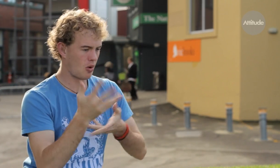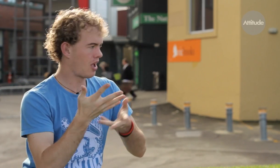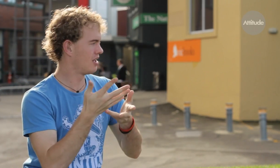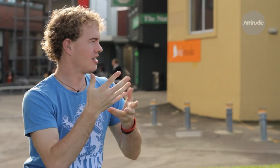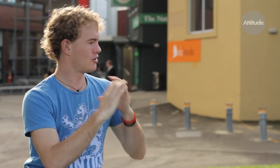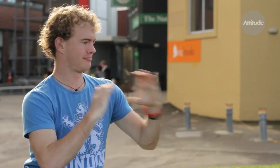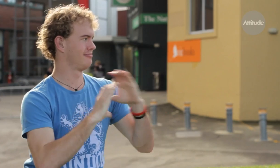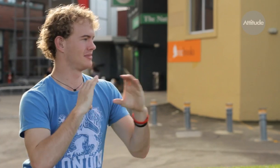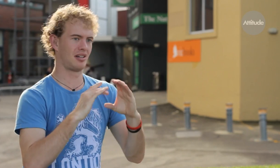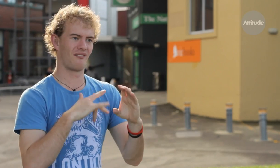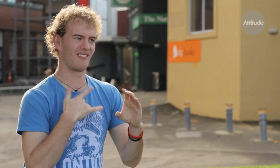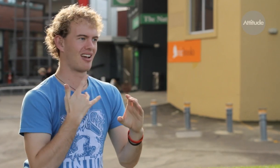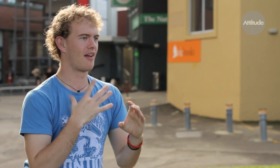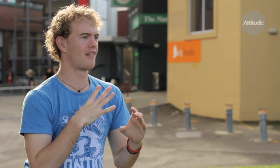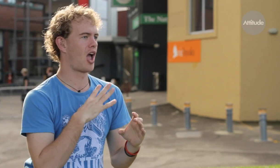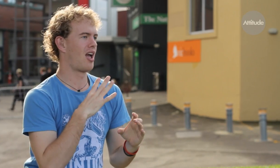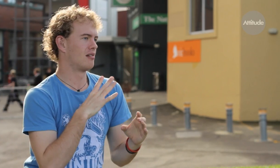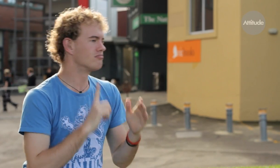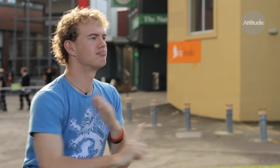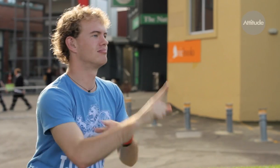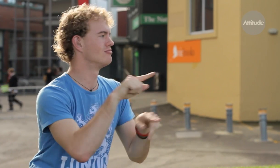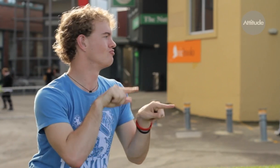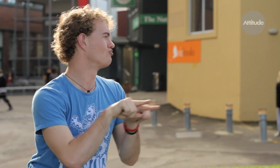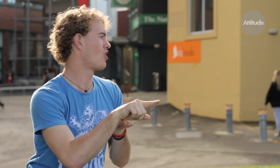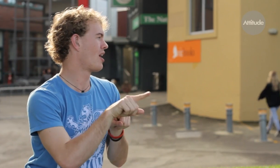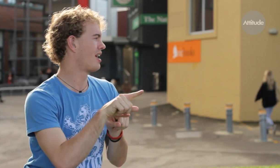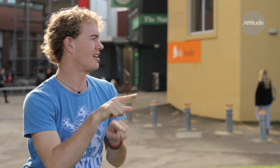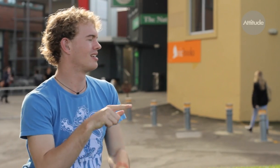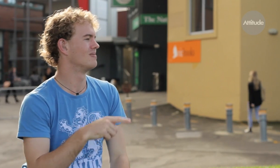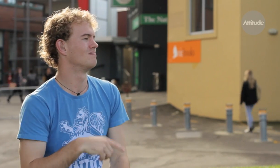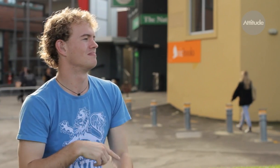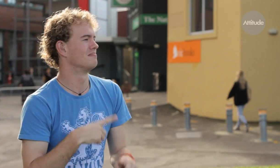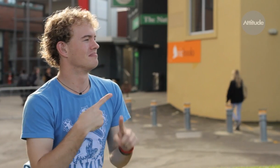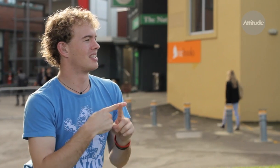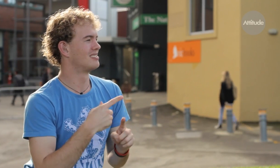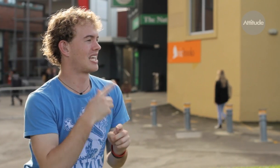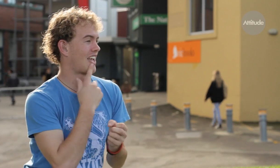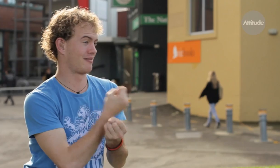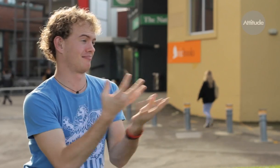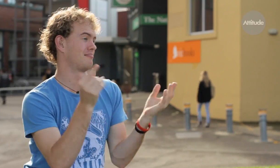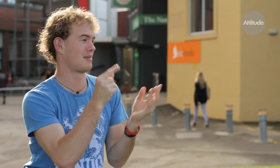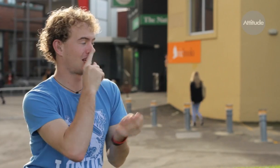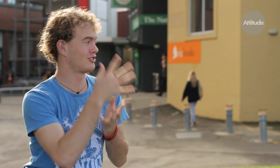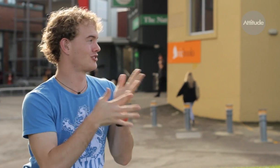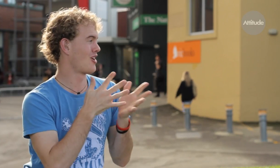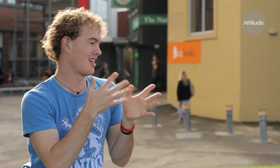would give them the encouragement they needed to give things a go. Having more people knowing